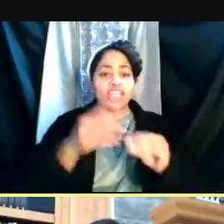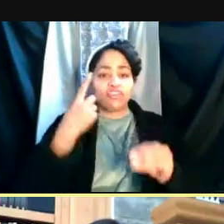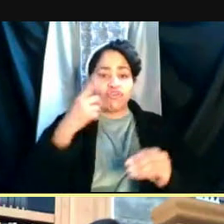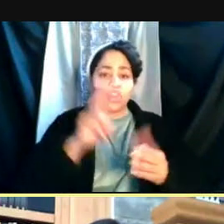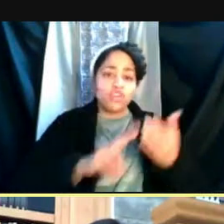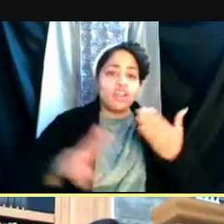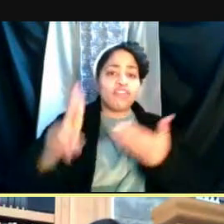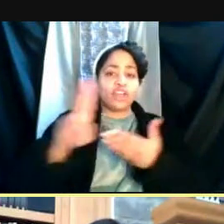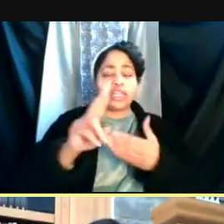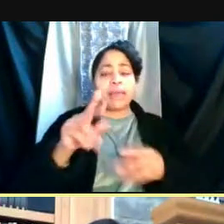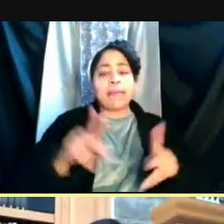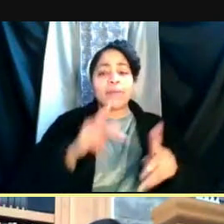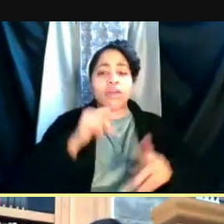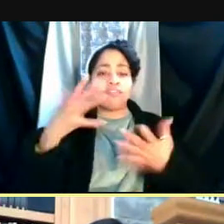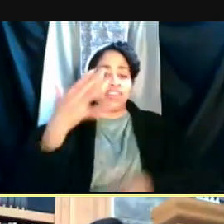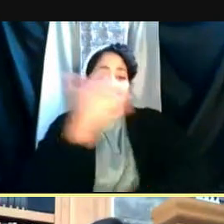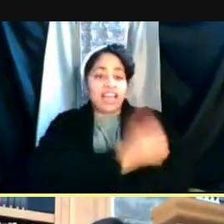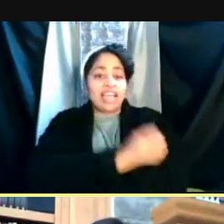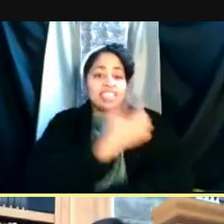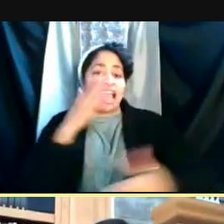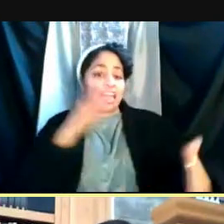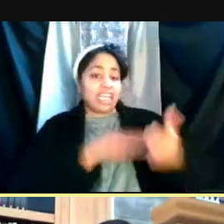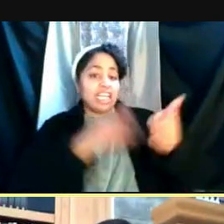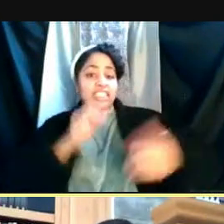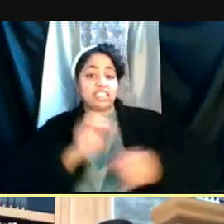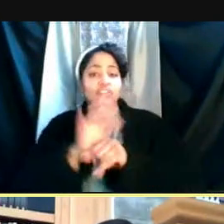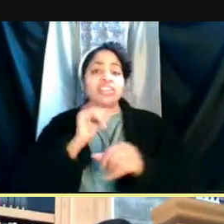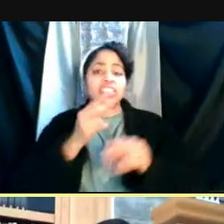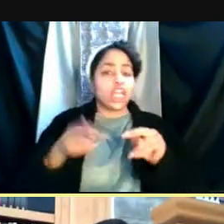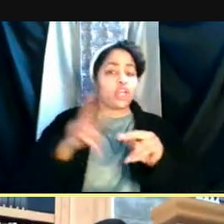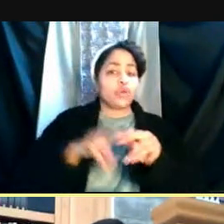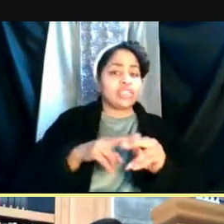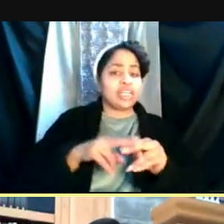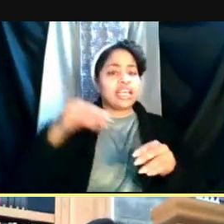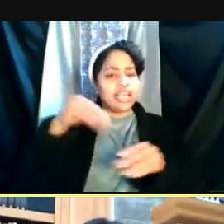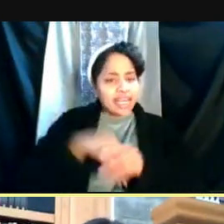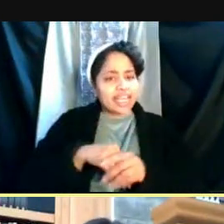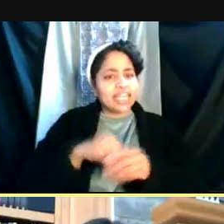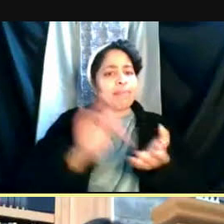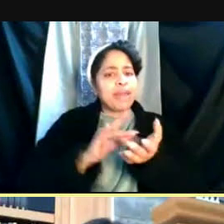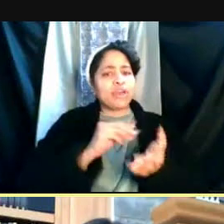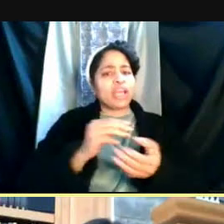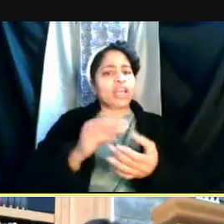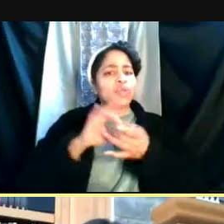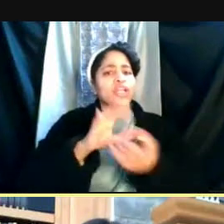that has been vaccinated against COVID-19 is increasing, particularly in the medical and related school settings,